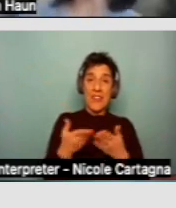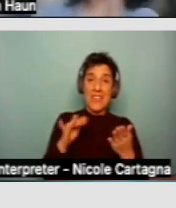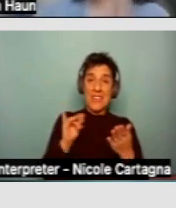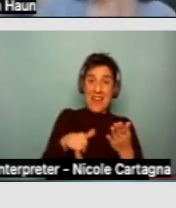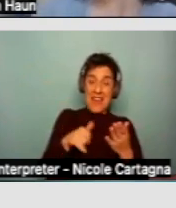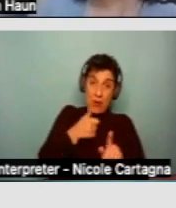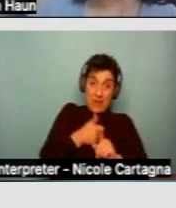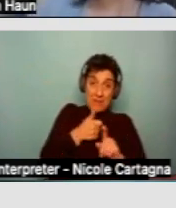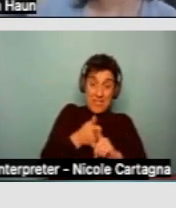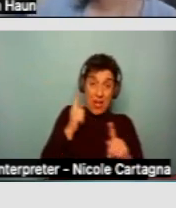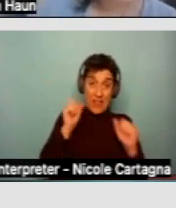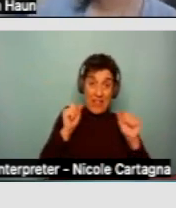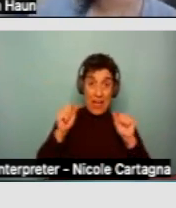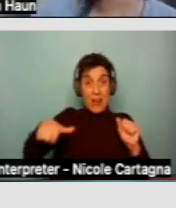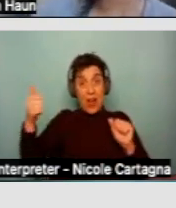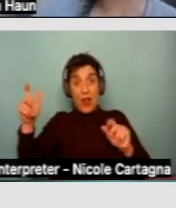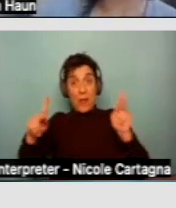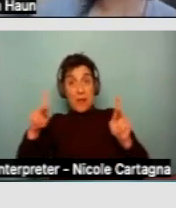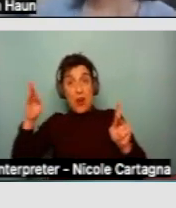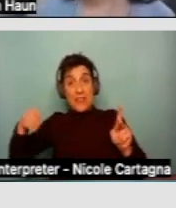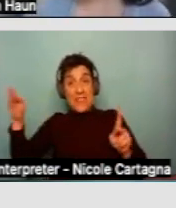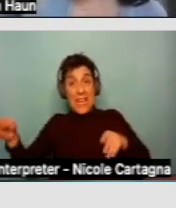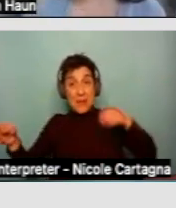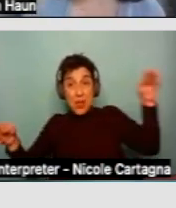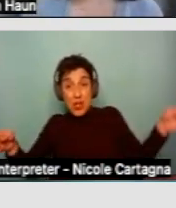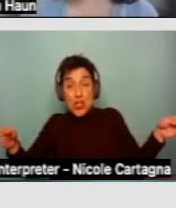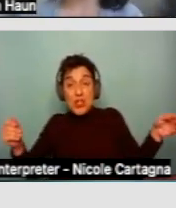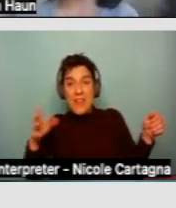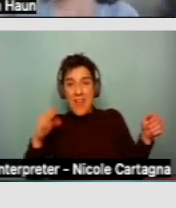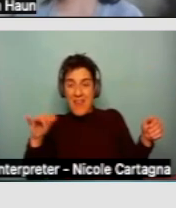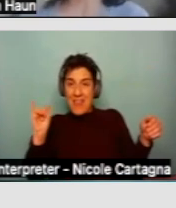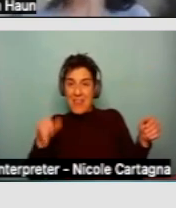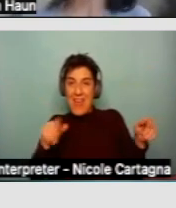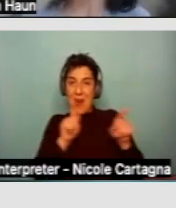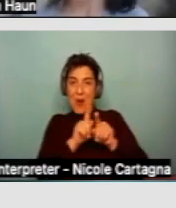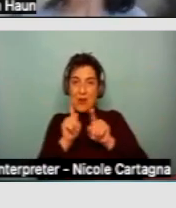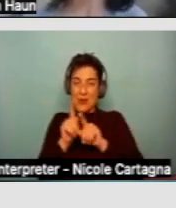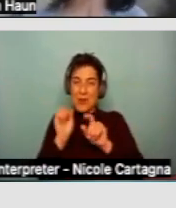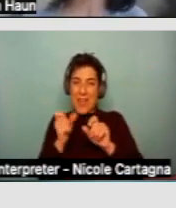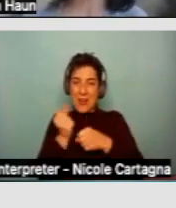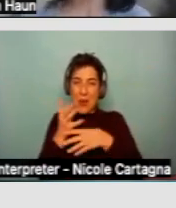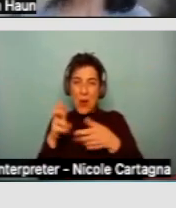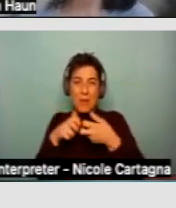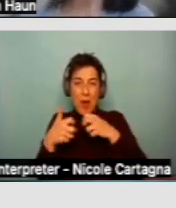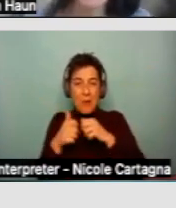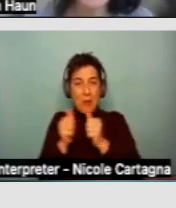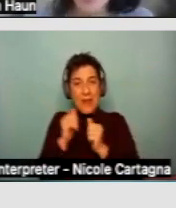be overheard by neighbors, and that can contribute to issues, neighbor issues, soundproofing